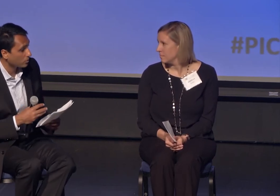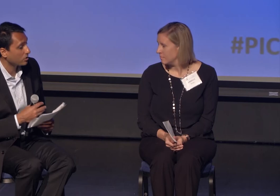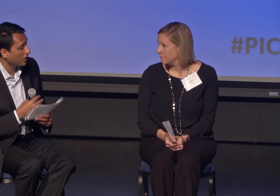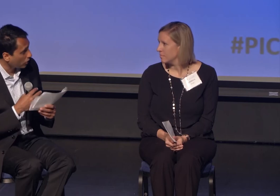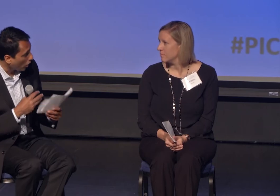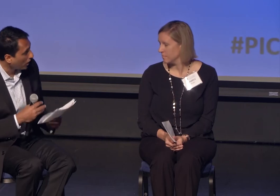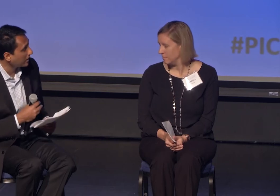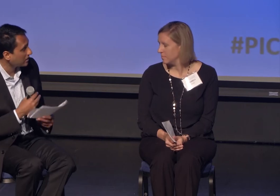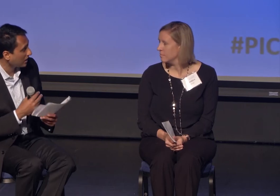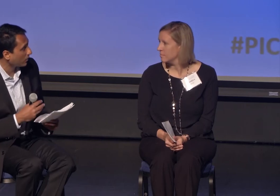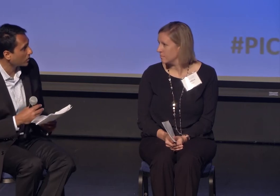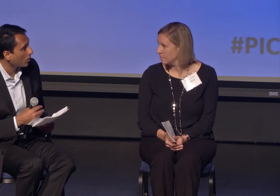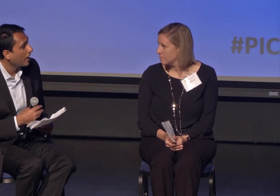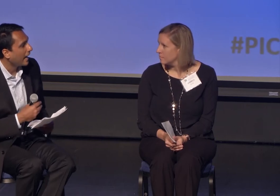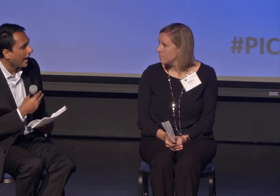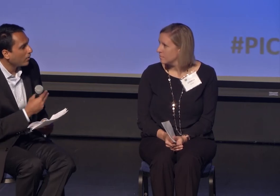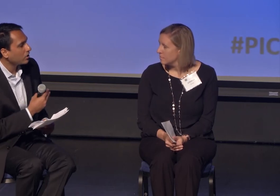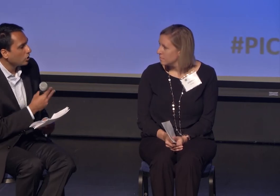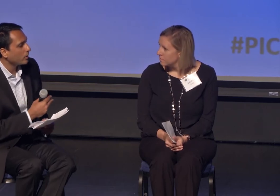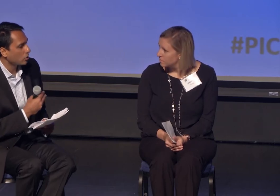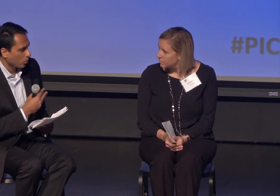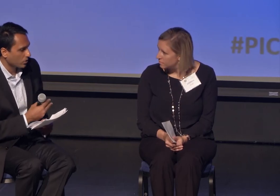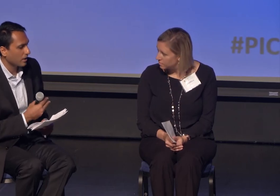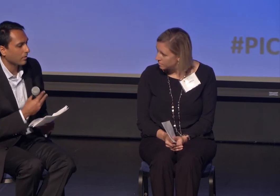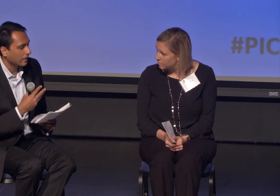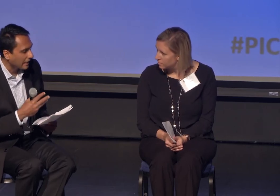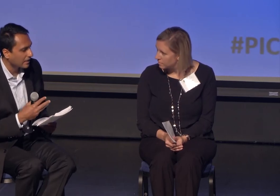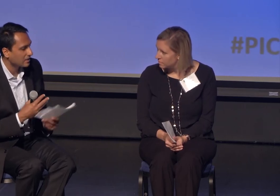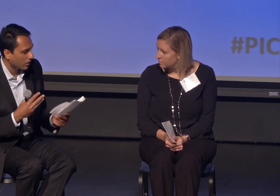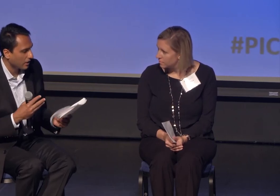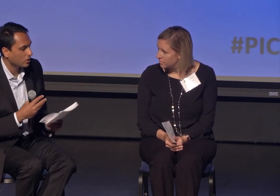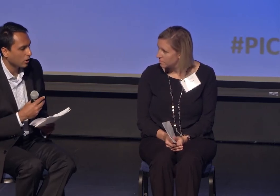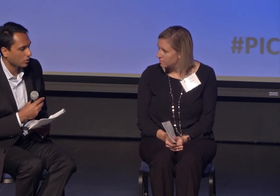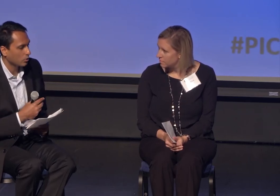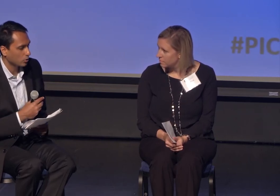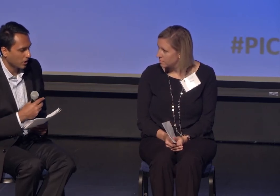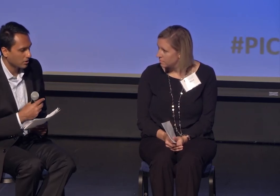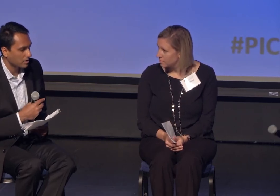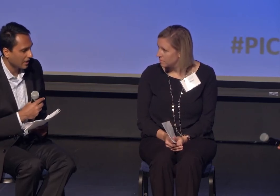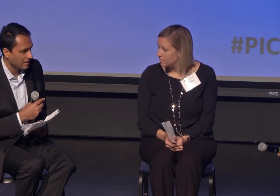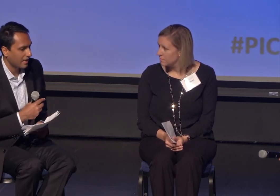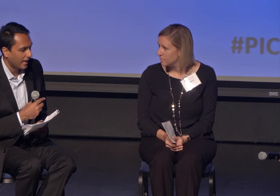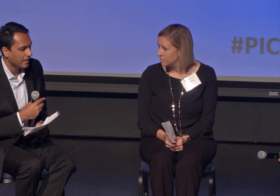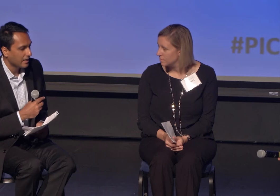and thought, et cetera. How do you, leading a center that's called social justice indicate